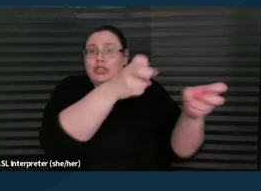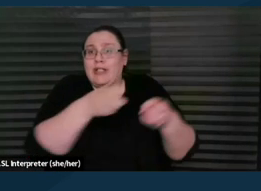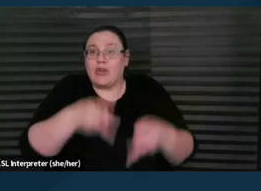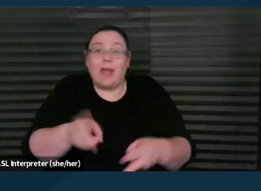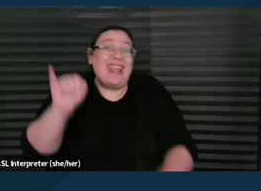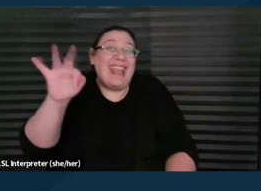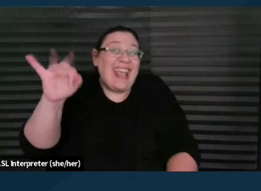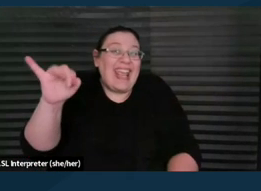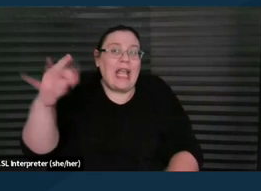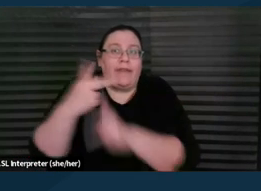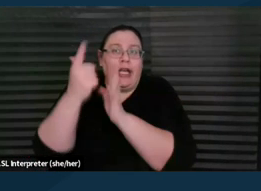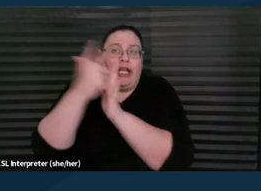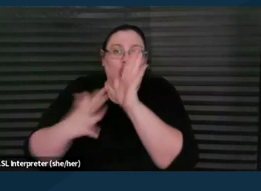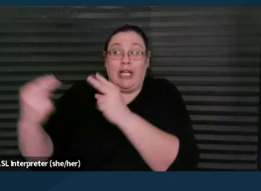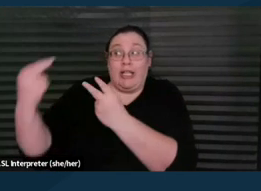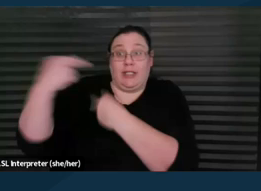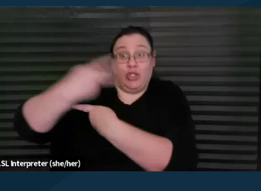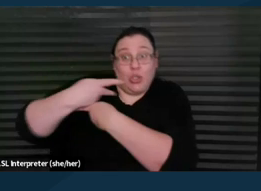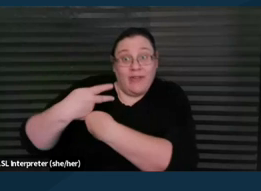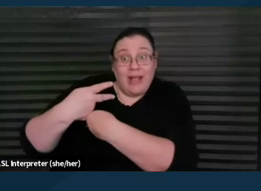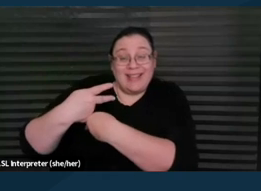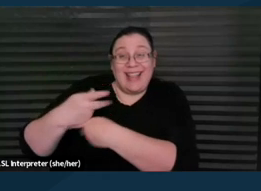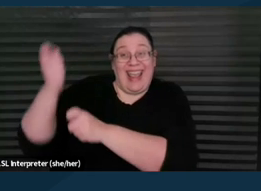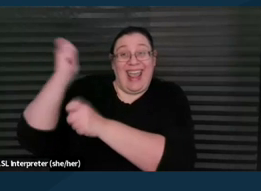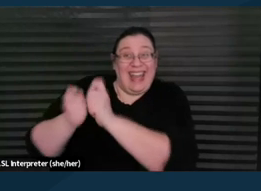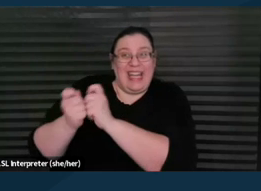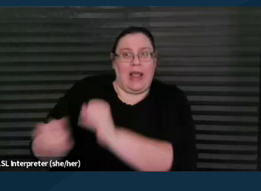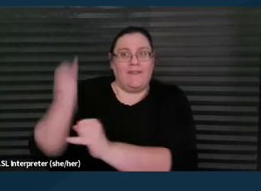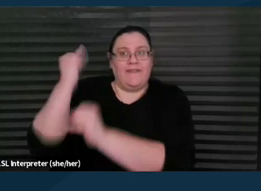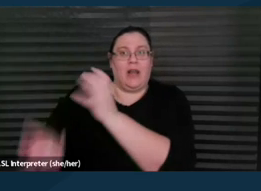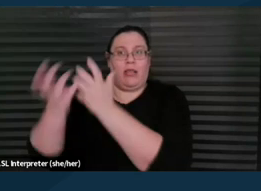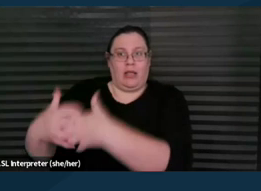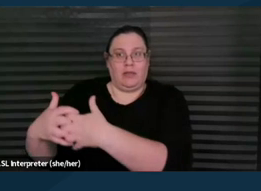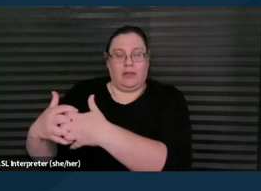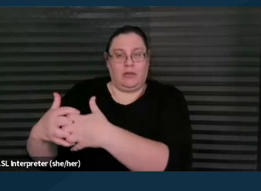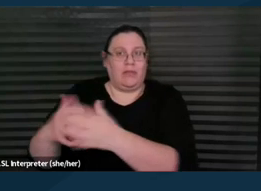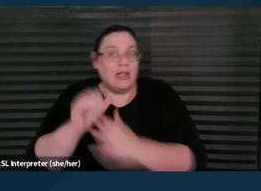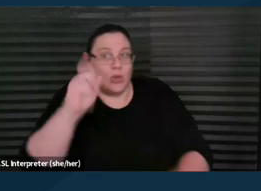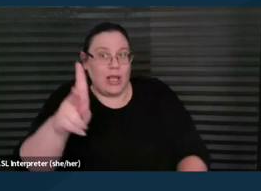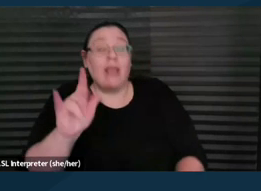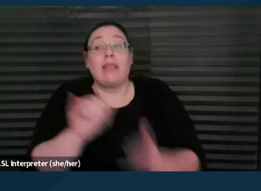and then is editing and finalizing it. This is okay, but that last part is really the important part.